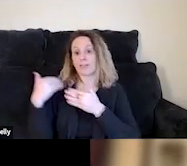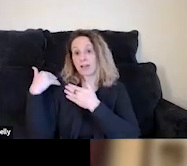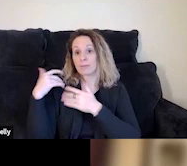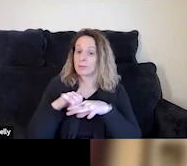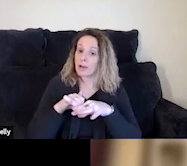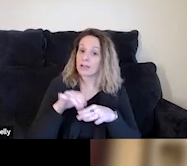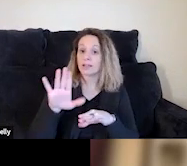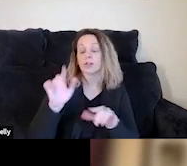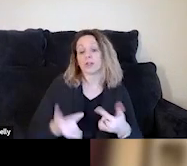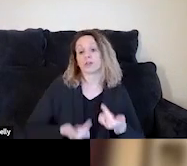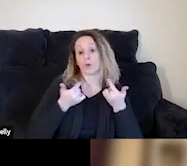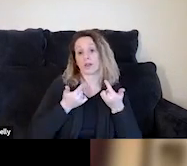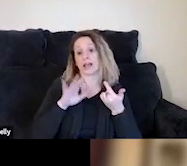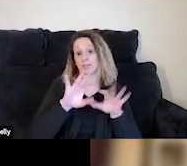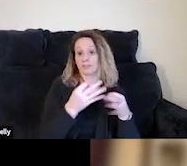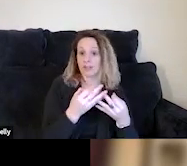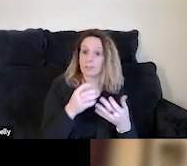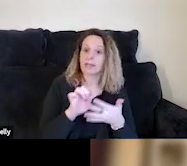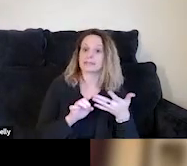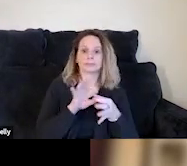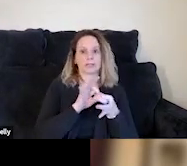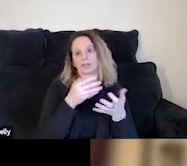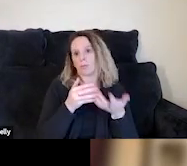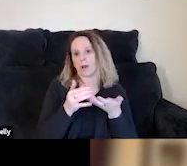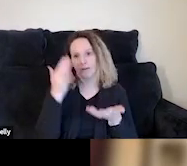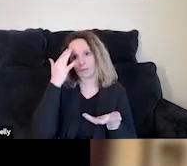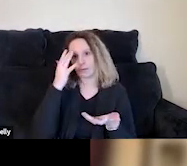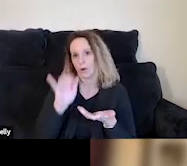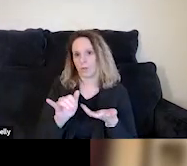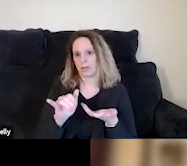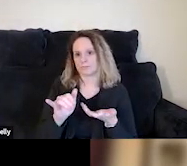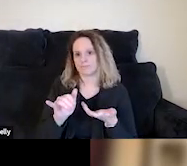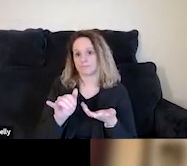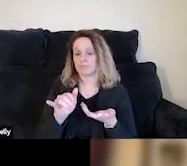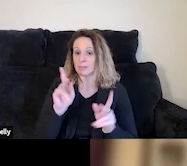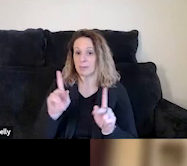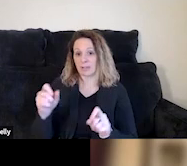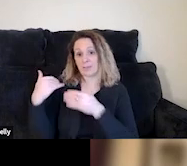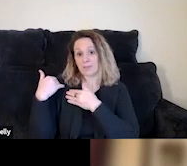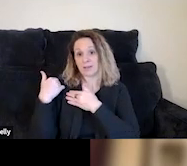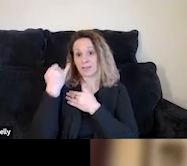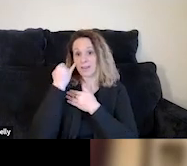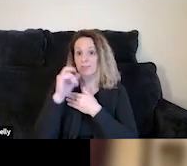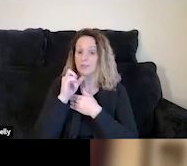in your own lives, in your own families or relationships, you know that you can't really hold people accountable unless you have relationship with them in the first place.